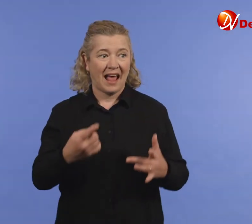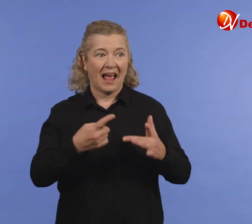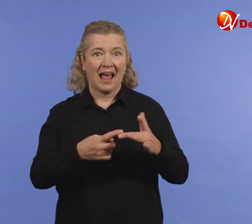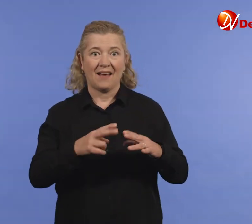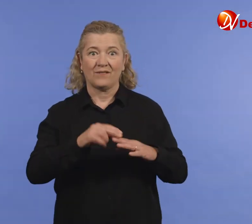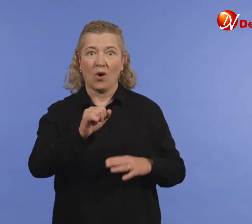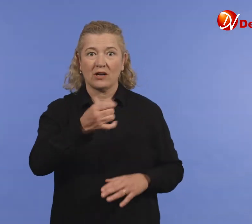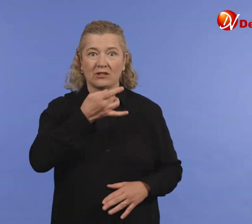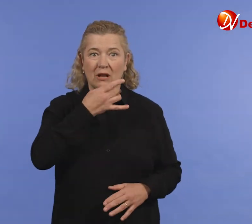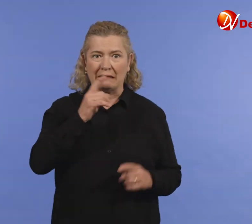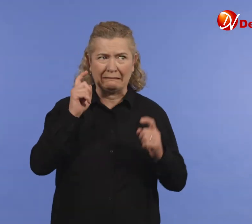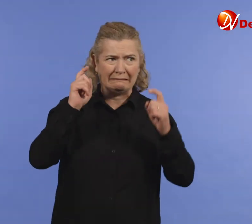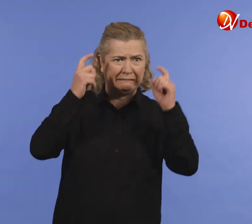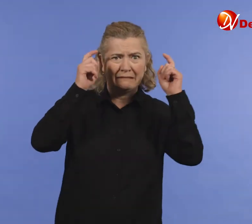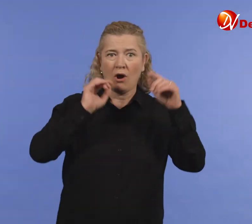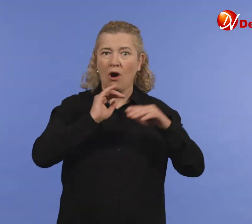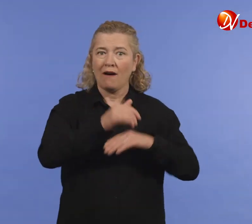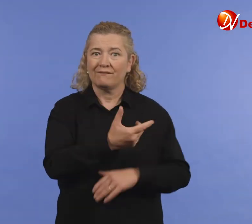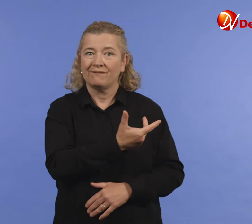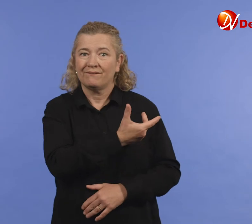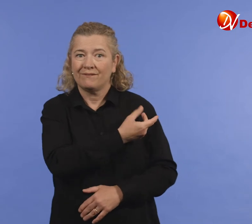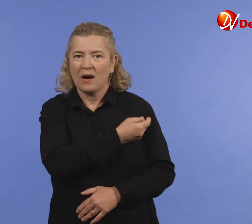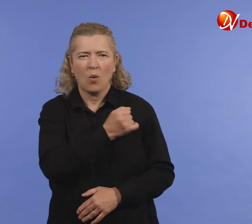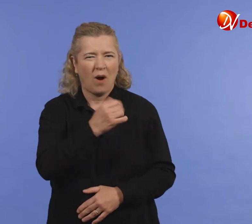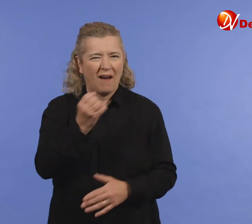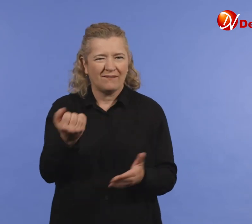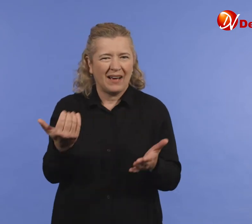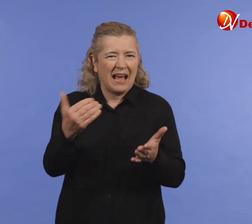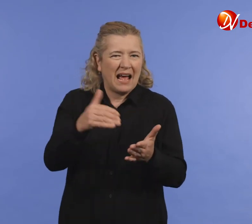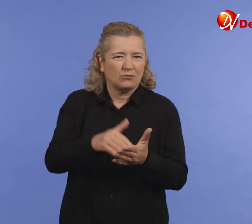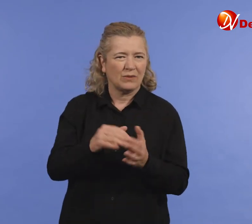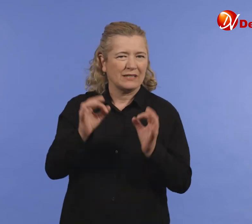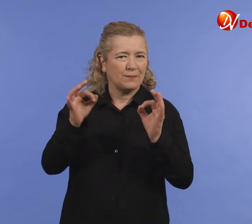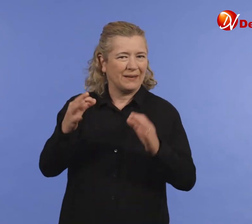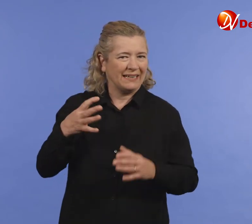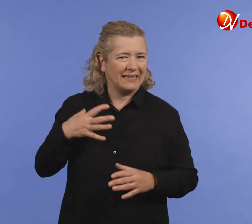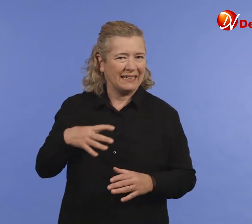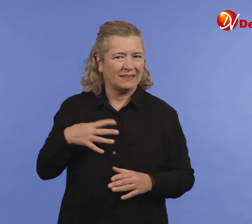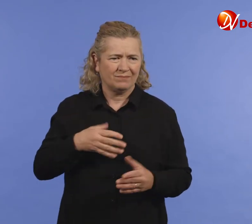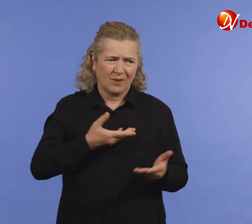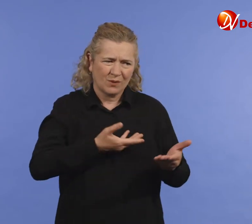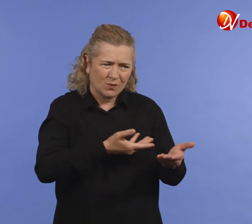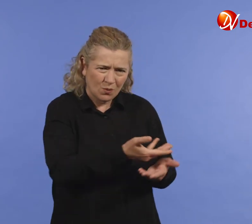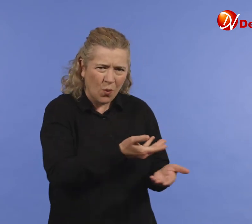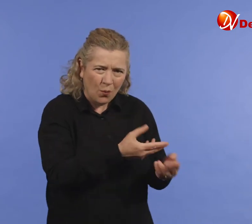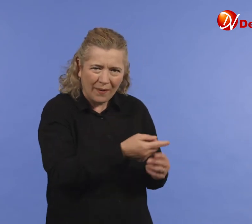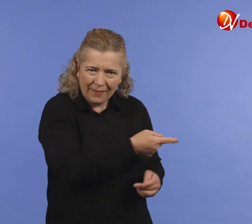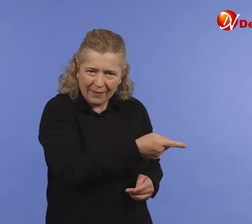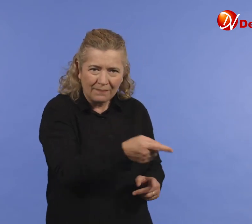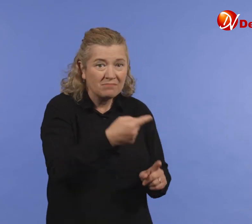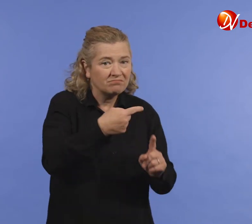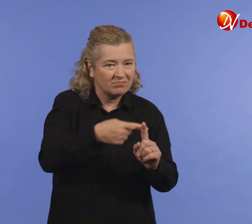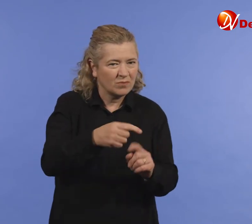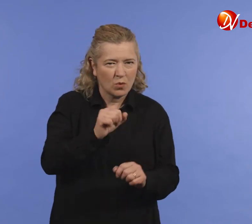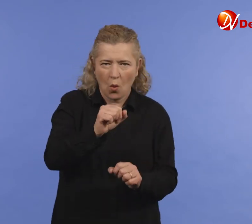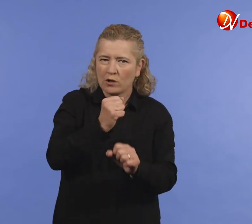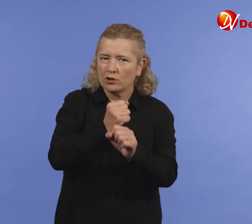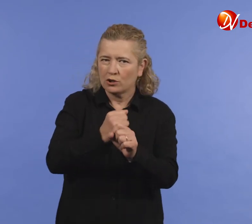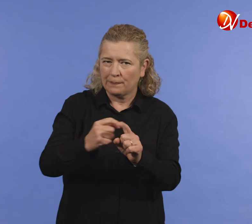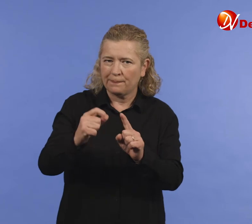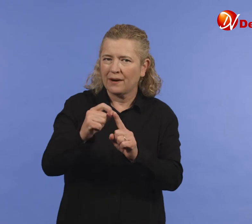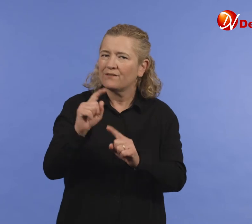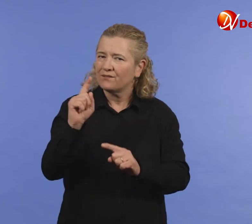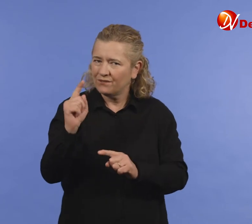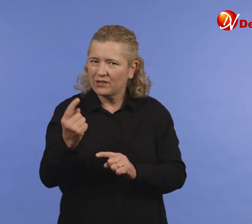If your child is anxious about receiving the vaccine or has additional needs, talk to them and your GP first.